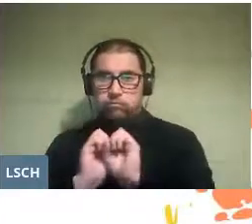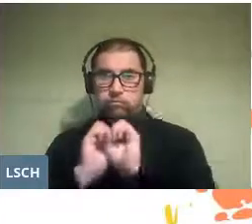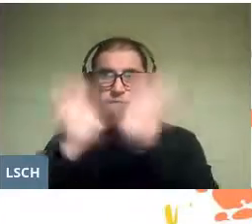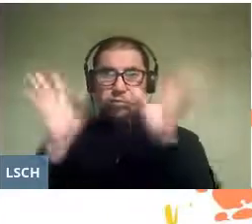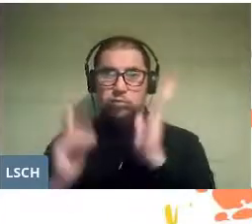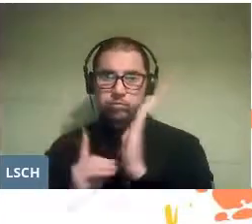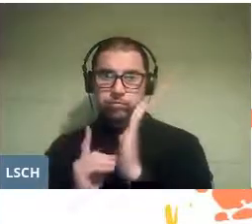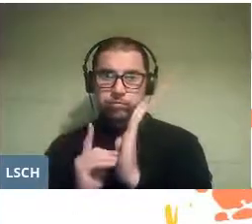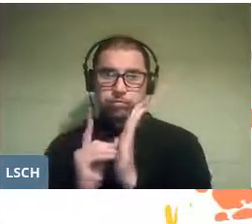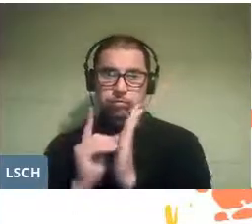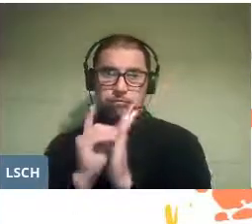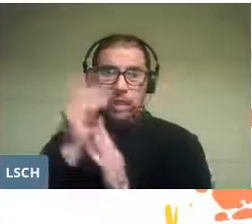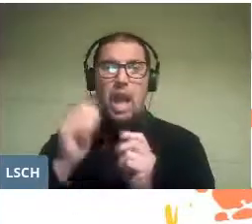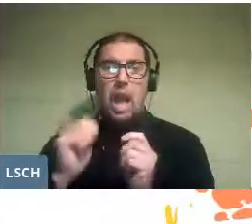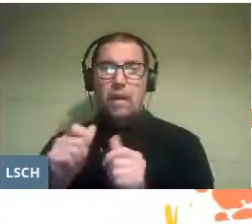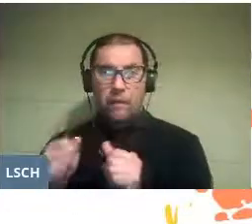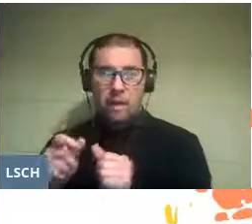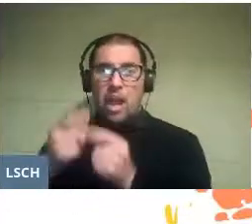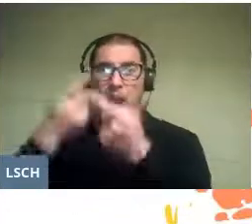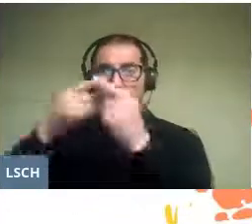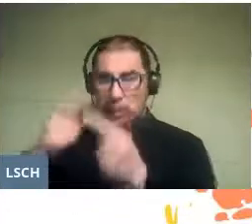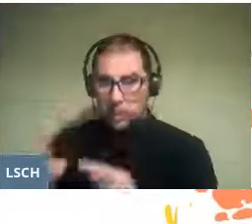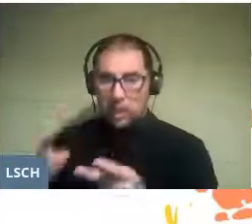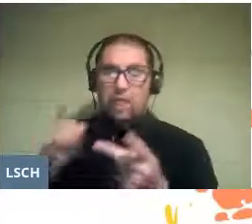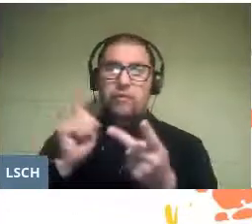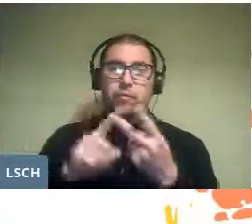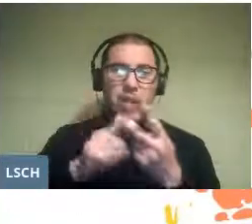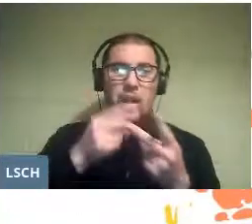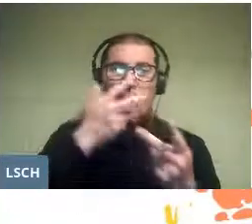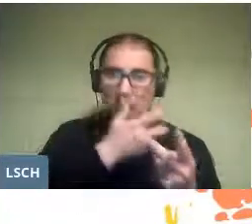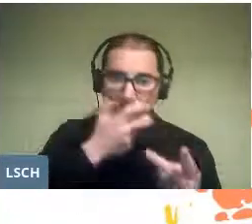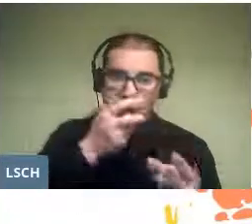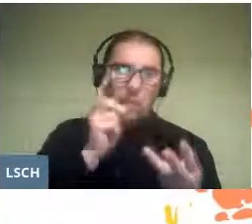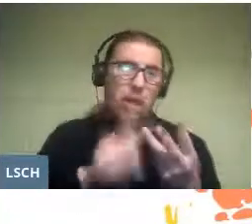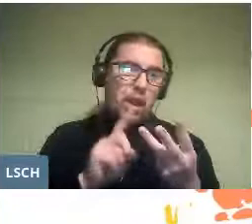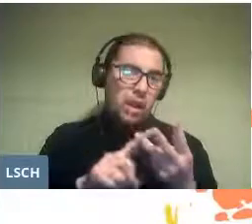that have to do with the musicality, language, mathematics,